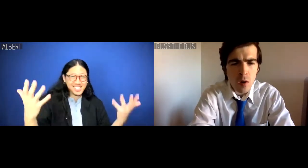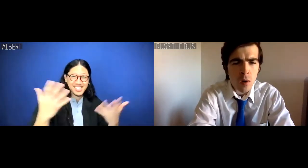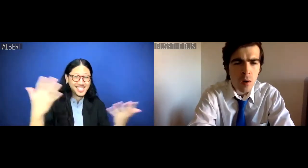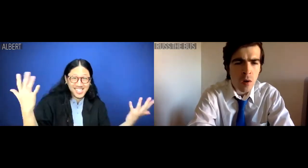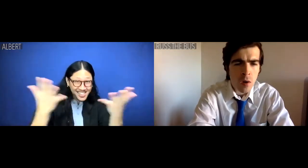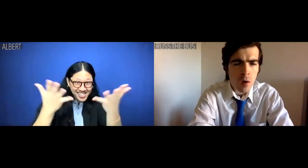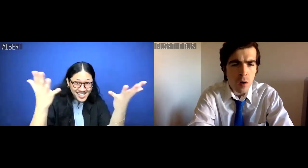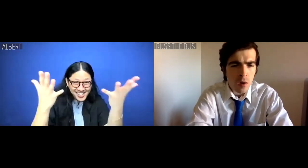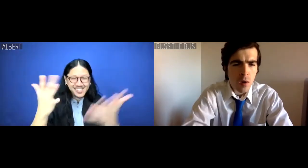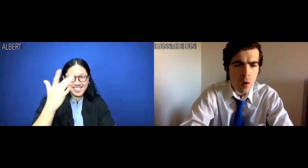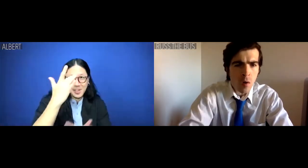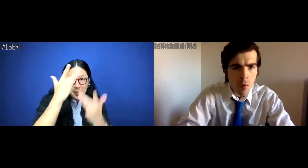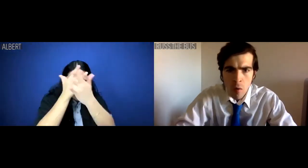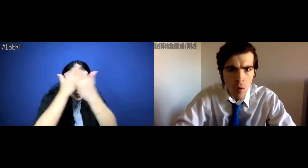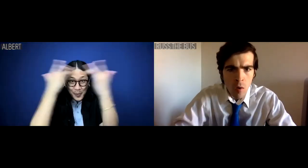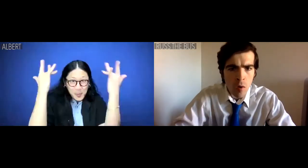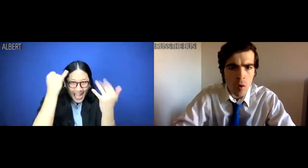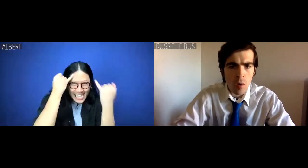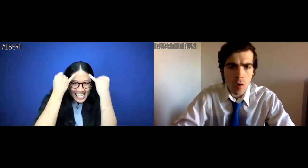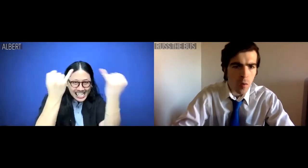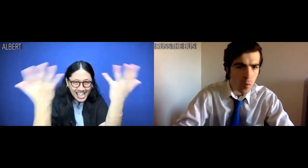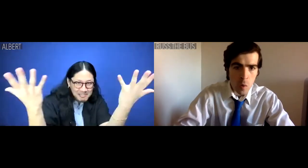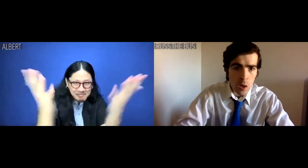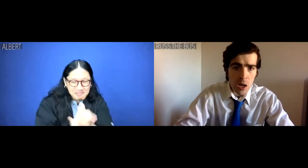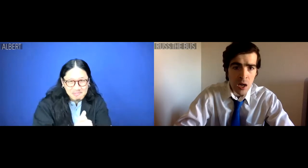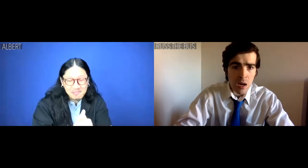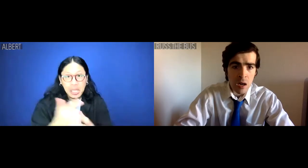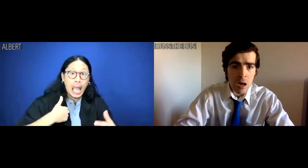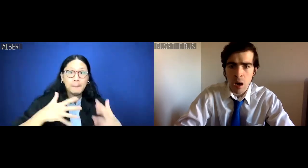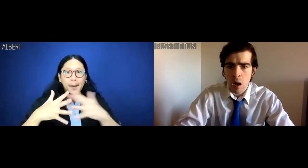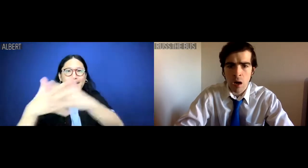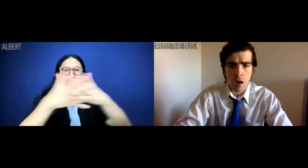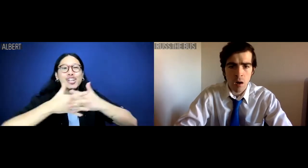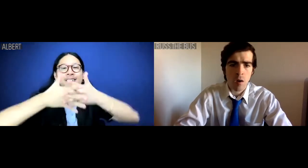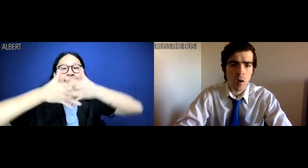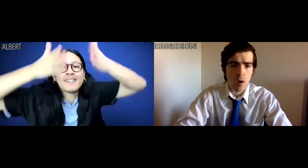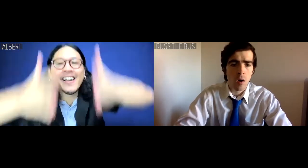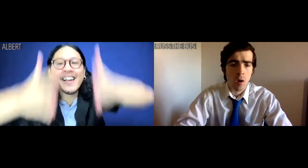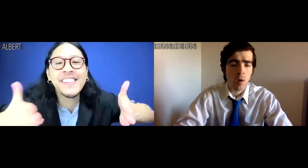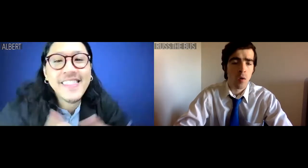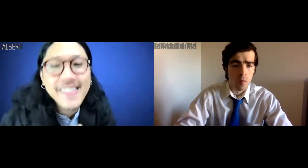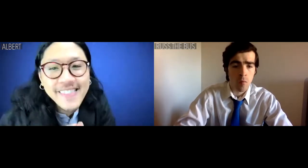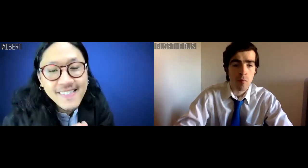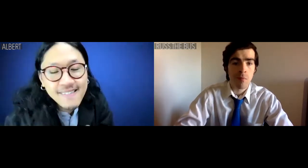Albert: Oh I'm fresh out of ideas. I'm American.